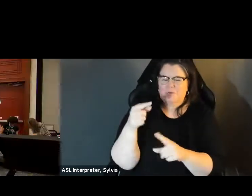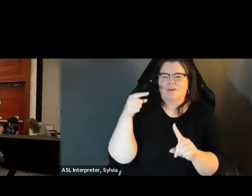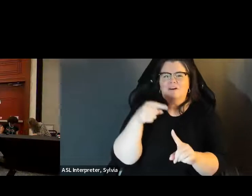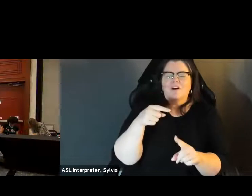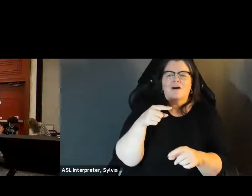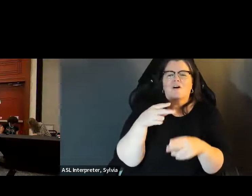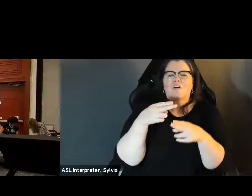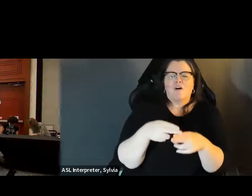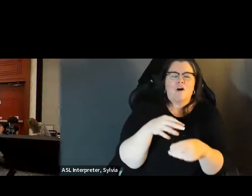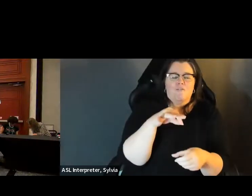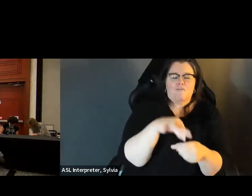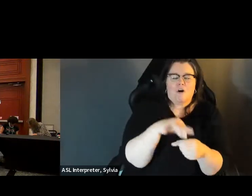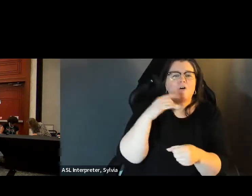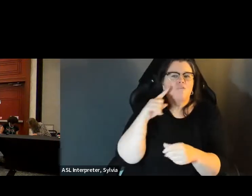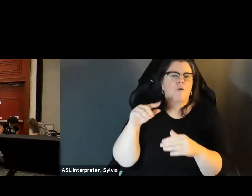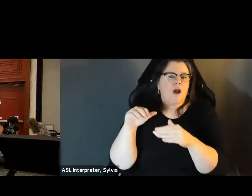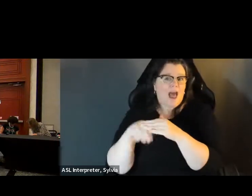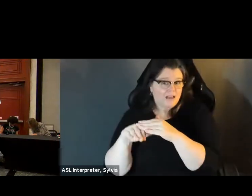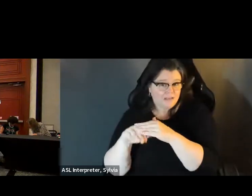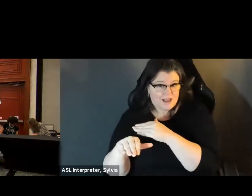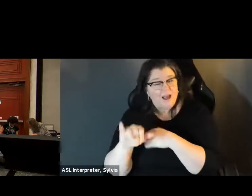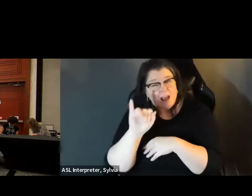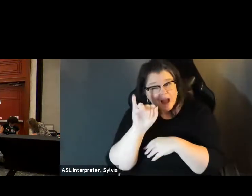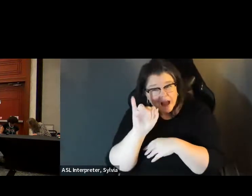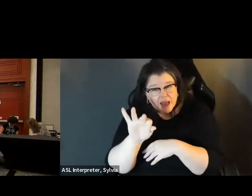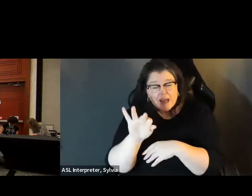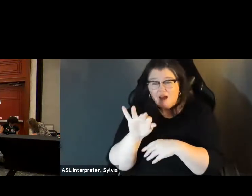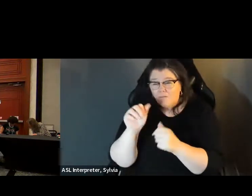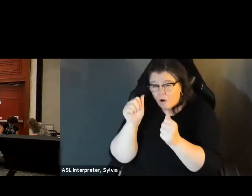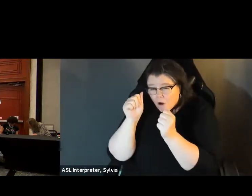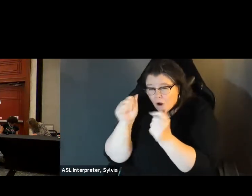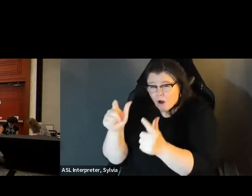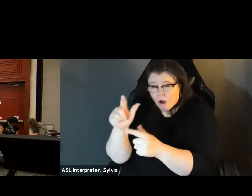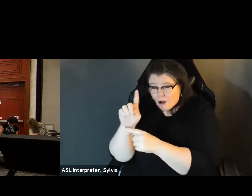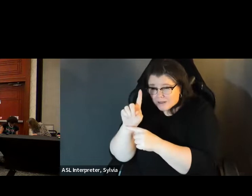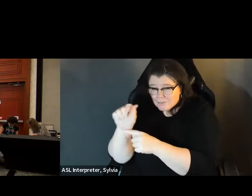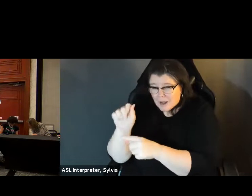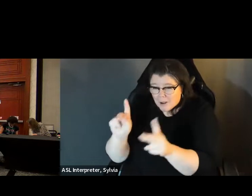going to be playing a couple of videos from a series called vote for access and if people with disabilities vote at the